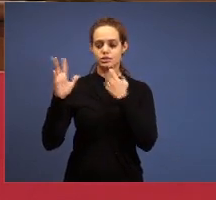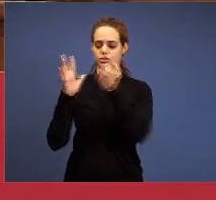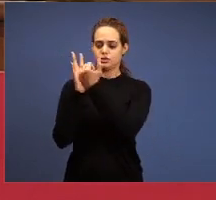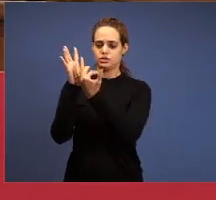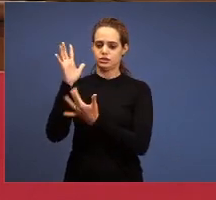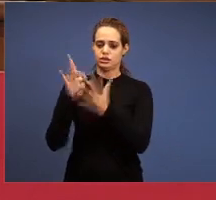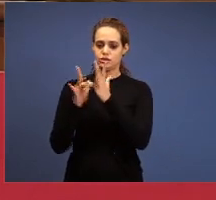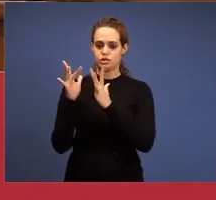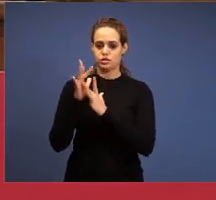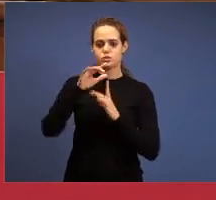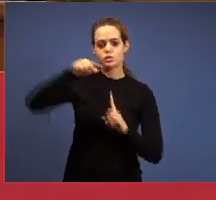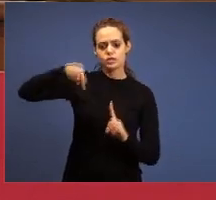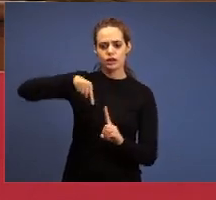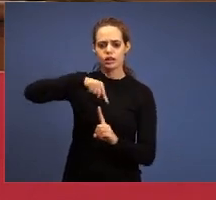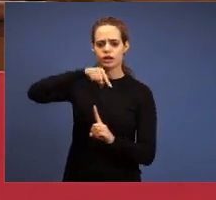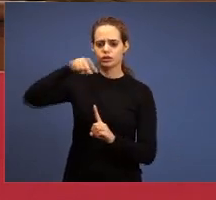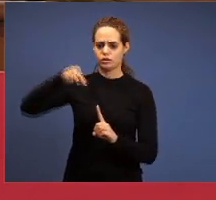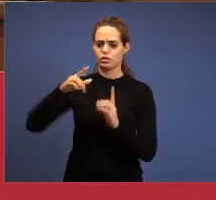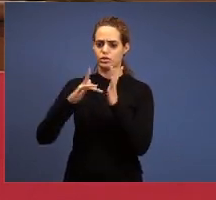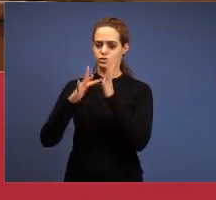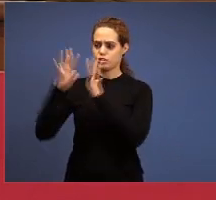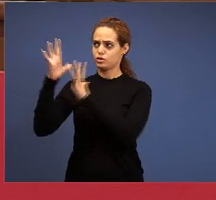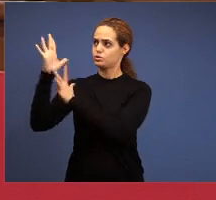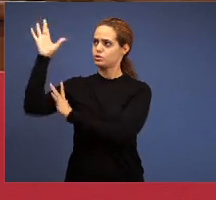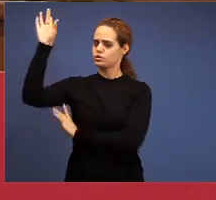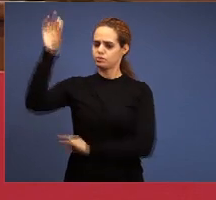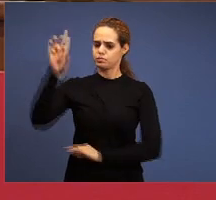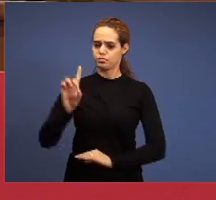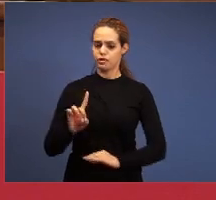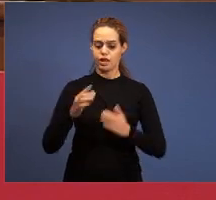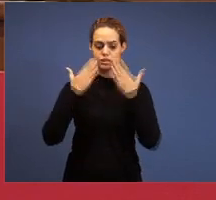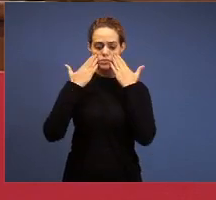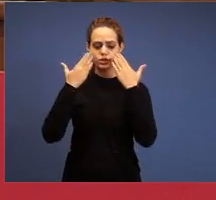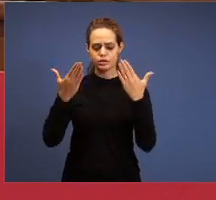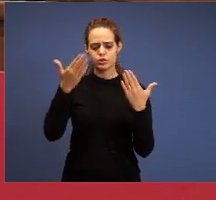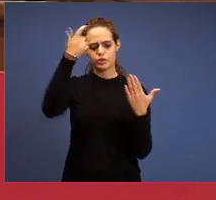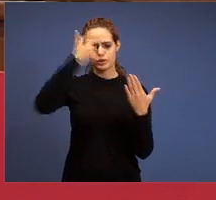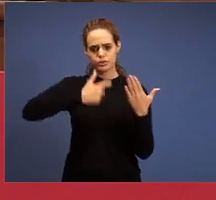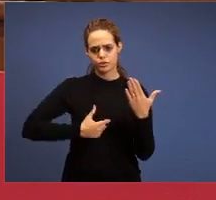presented Himself as the Son of God it’s not business, it’s not a joke,